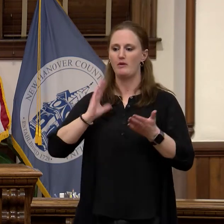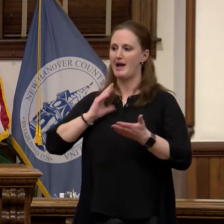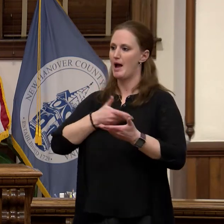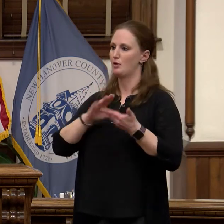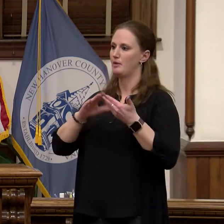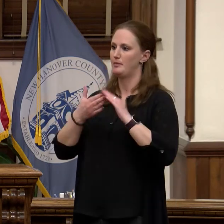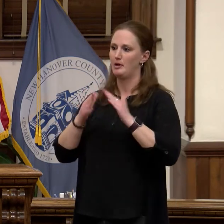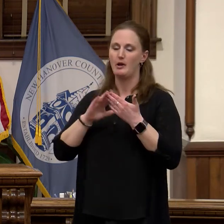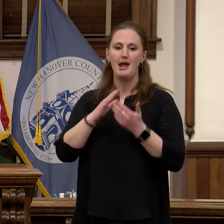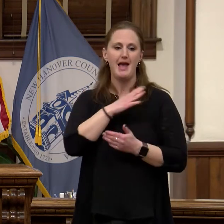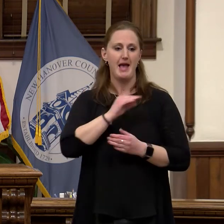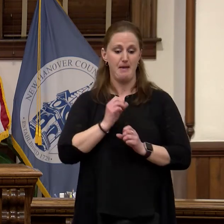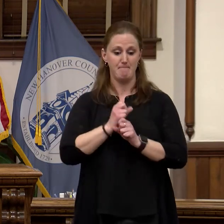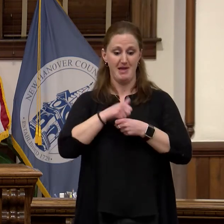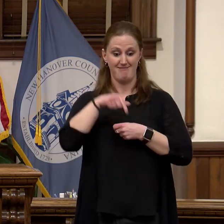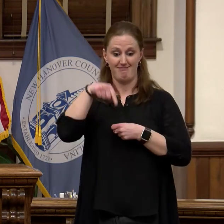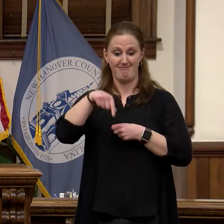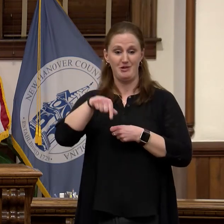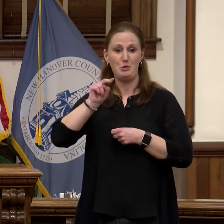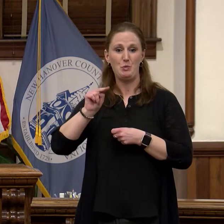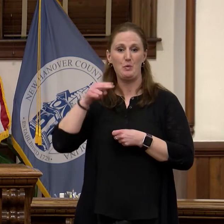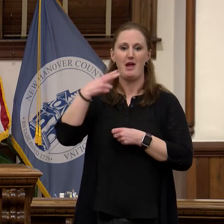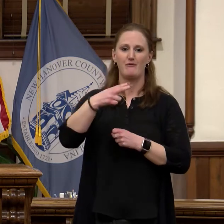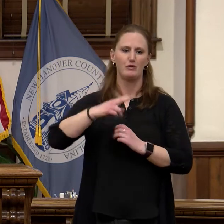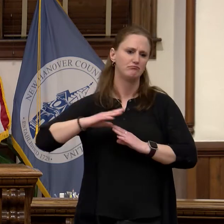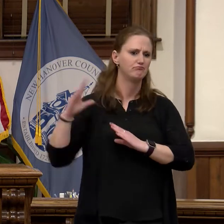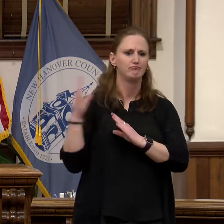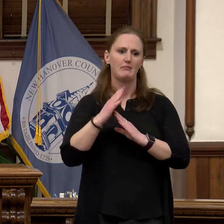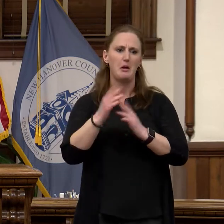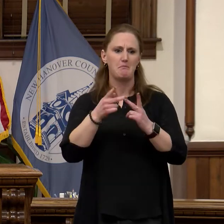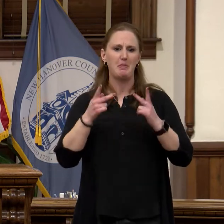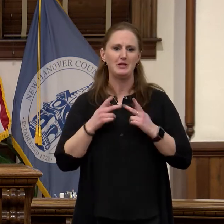Hanover County the best place to live. So please join me in thanking them for